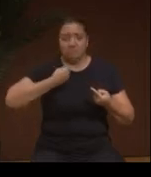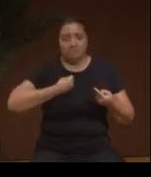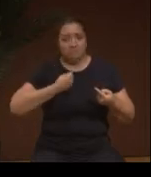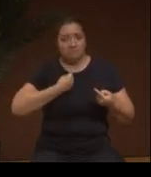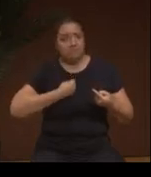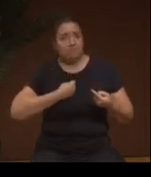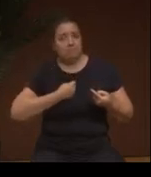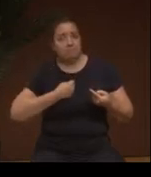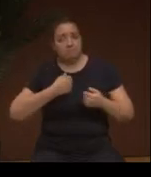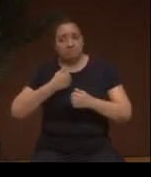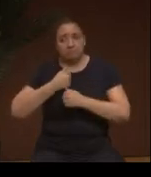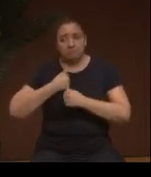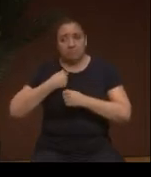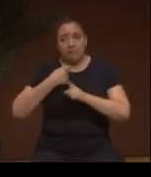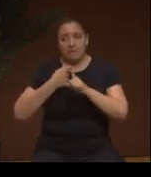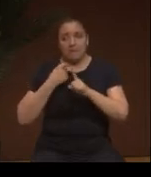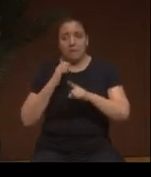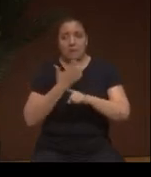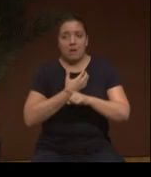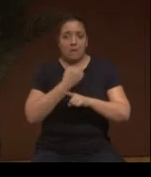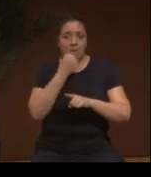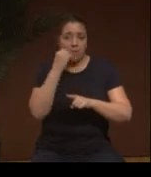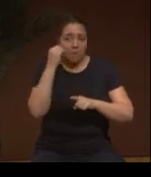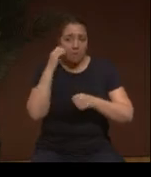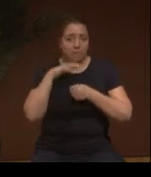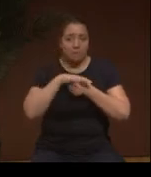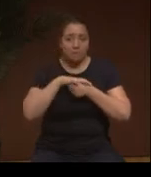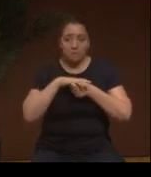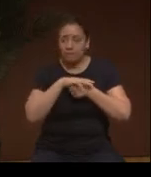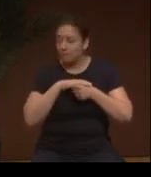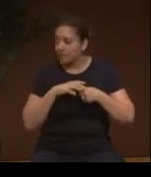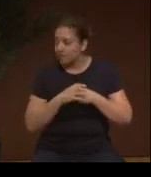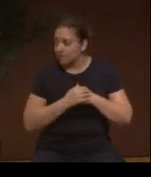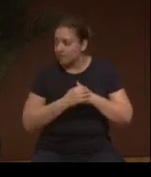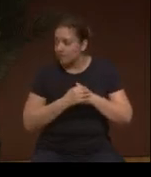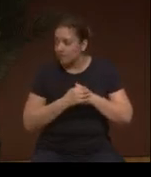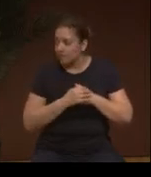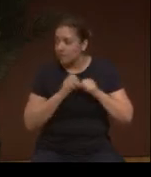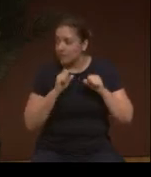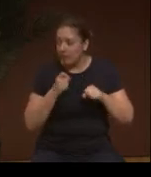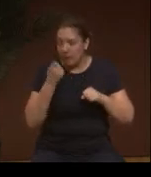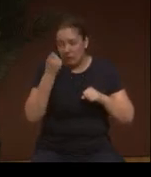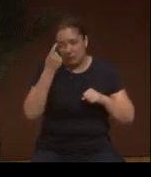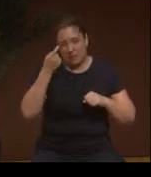when we mainly come from our country, because with pain in my soul,